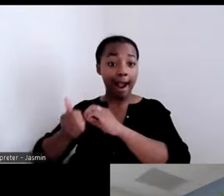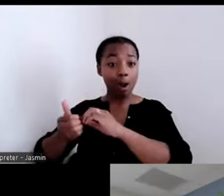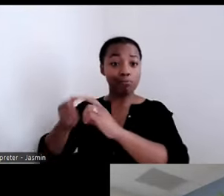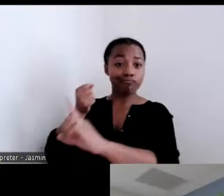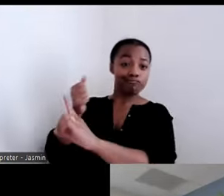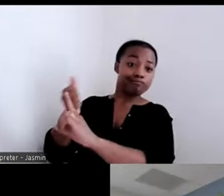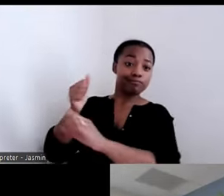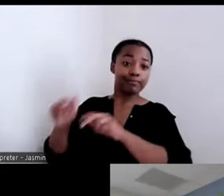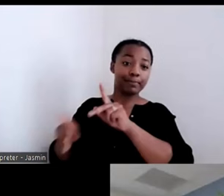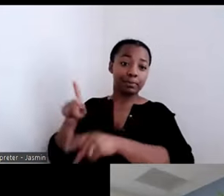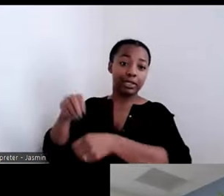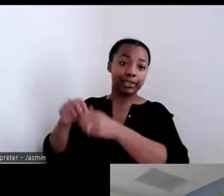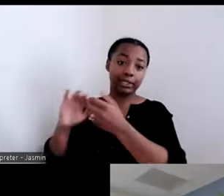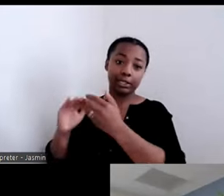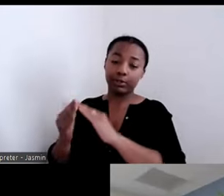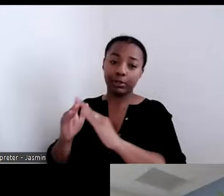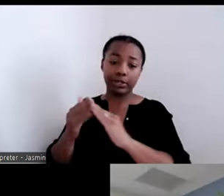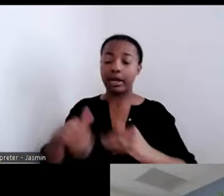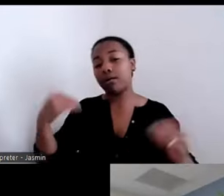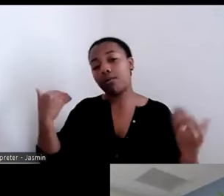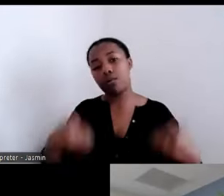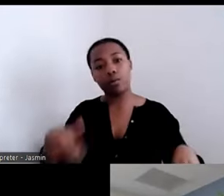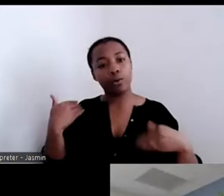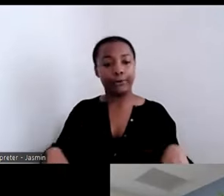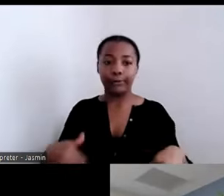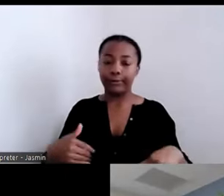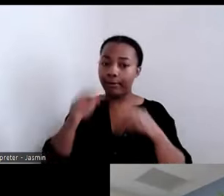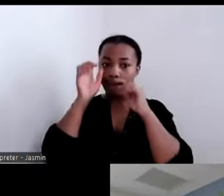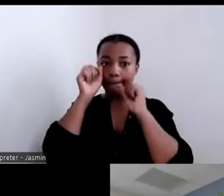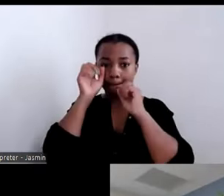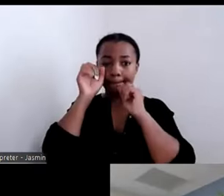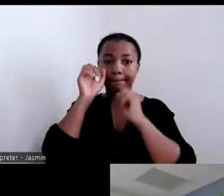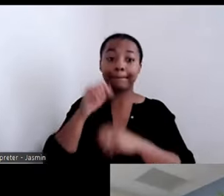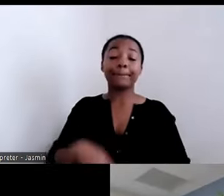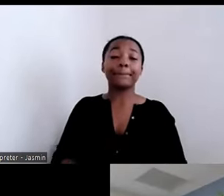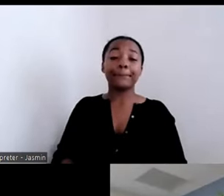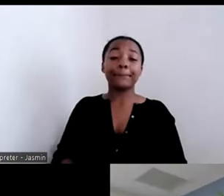As a reviewer I get a chance to see their work, and I can tell you, that it is real.